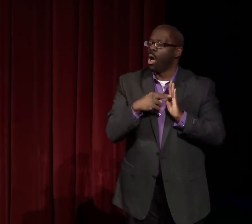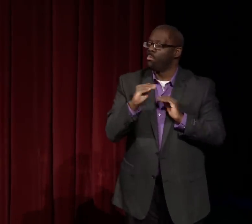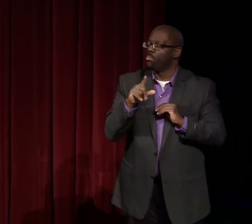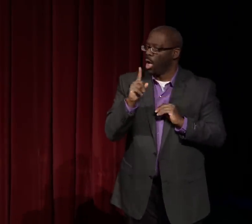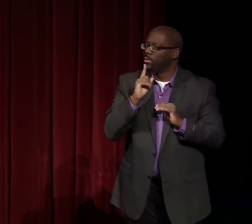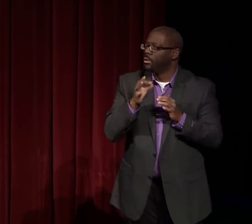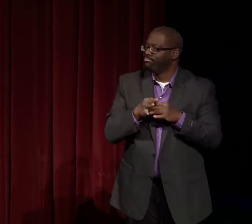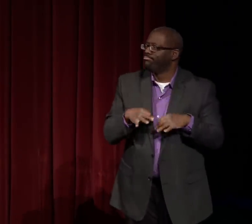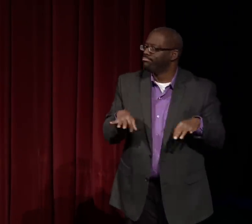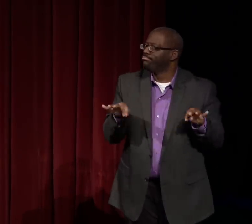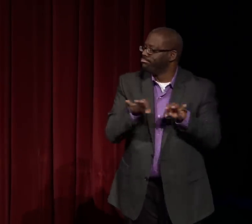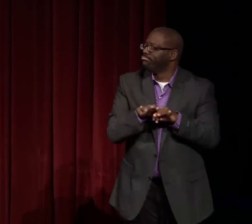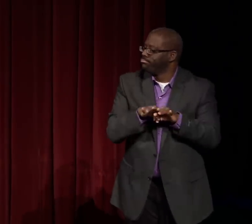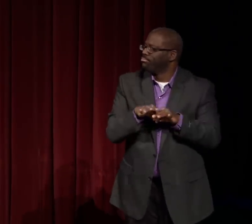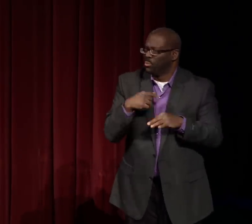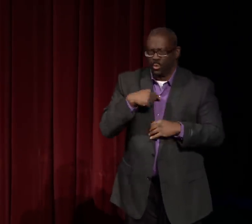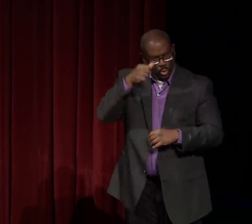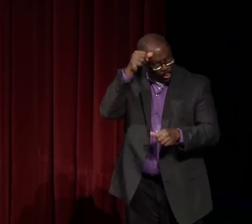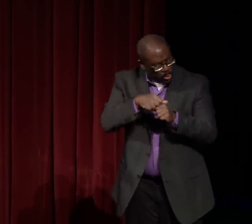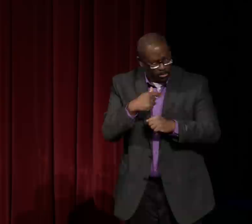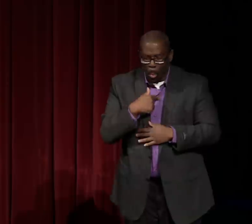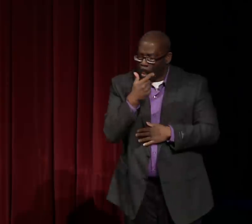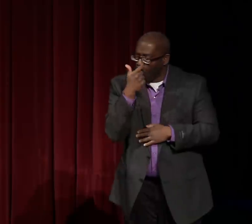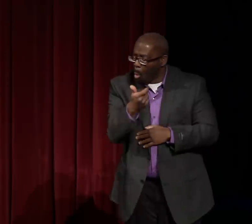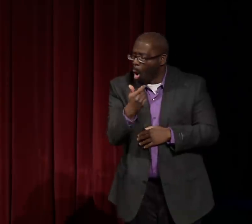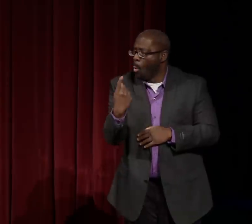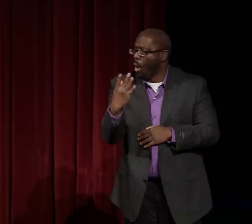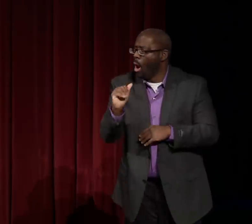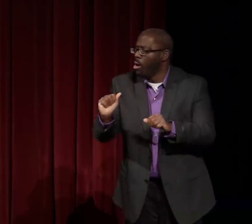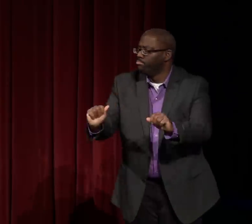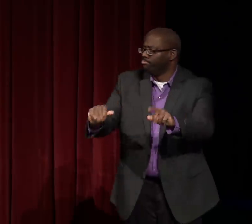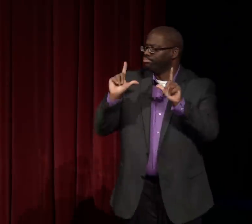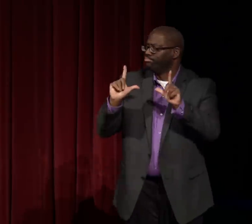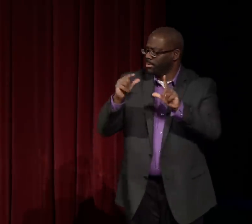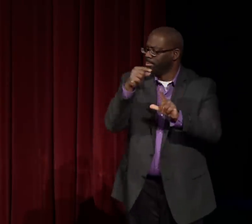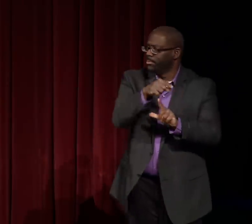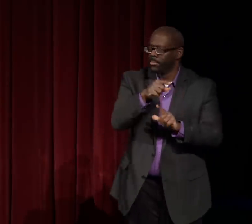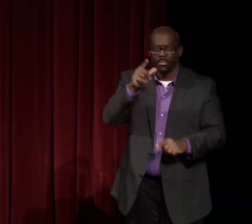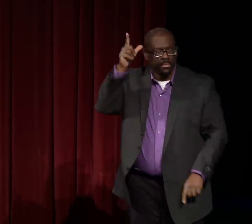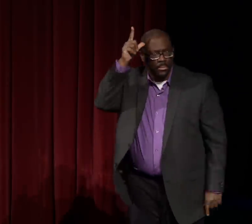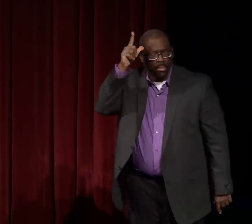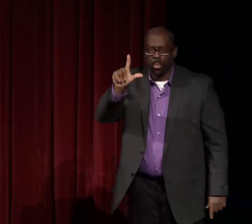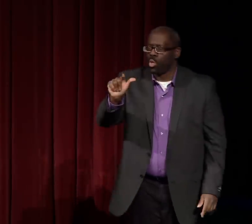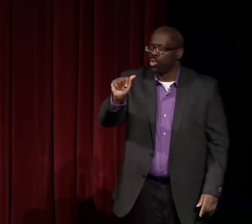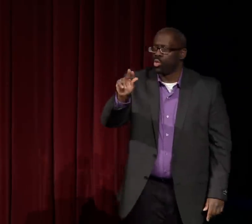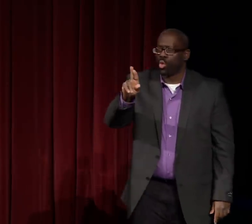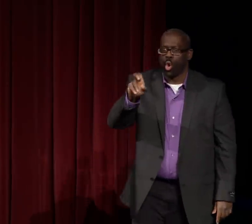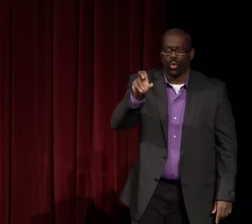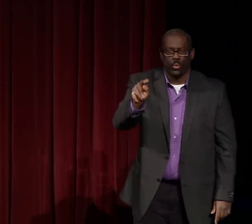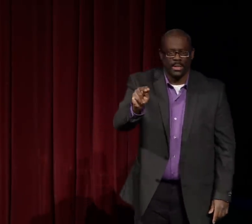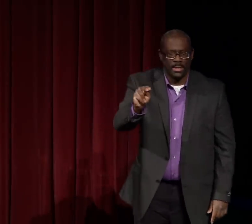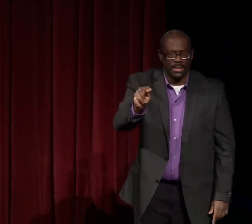I don't think that we realize how absolutely critical role models are to all of us.